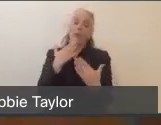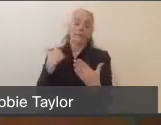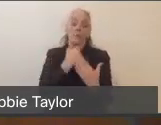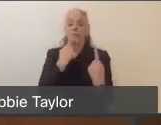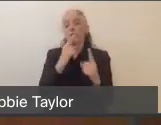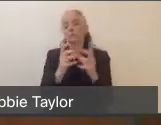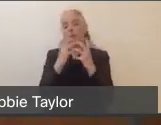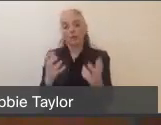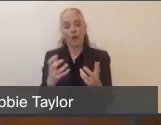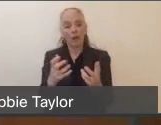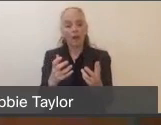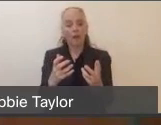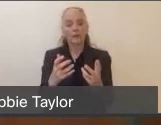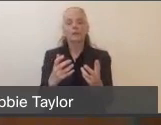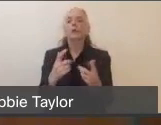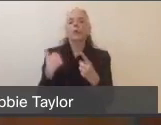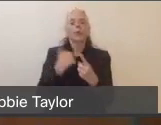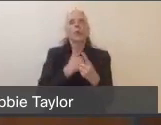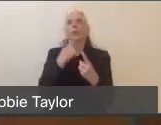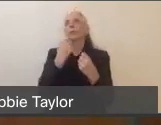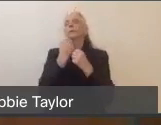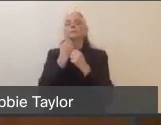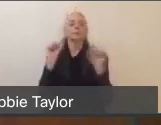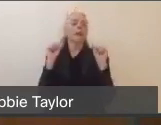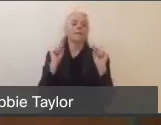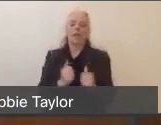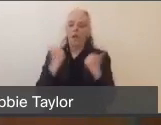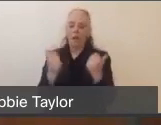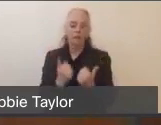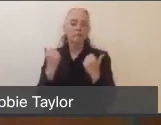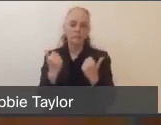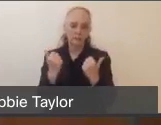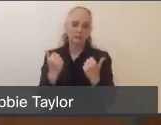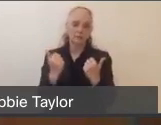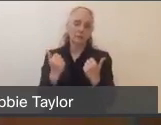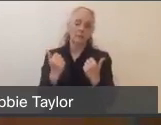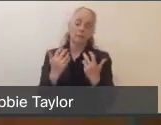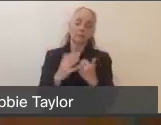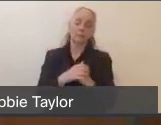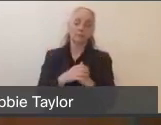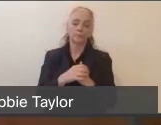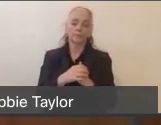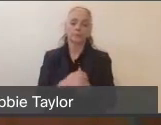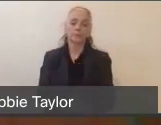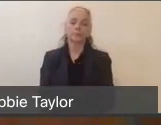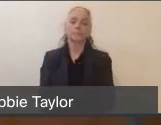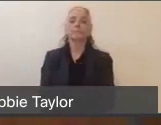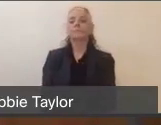what we've done is save lives, and it's gonna save lives in the future, as well. (Laine, offscreen) Wonderful. Great.